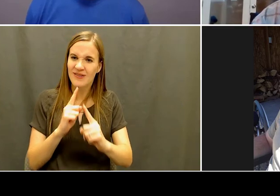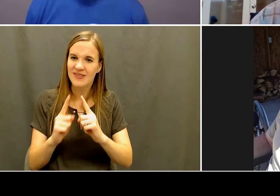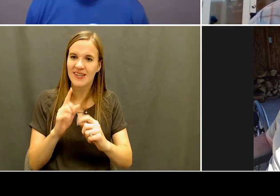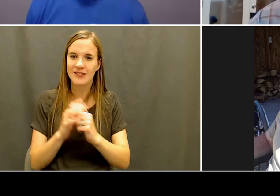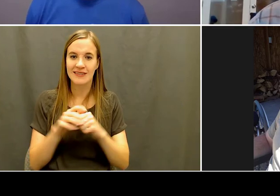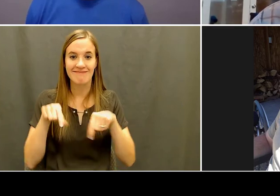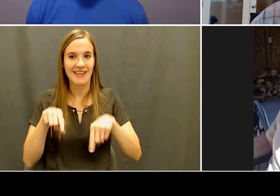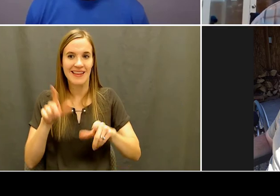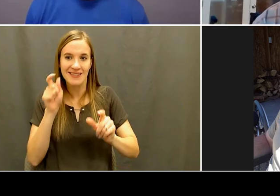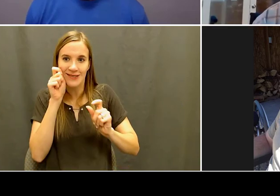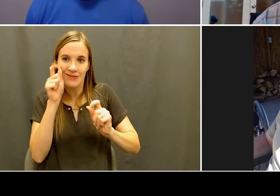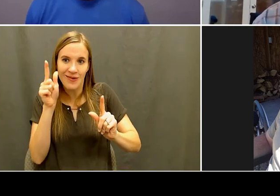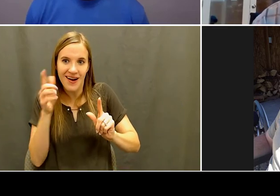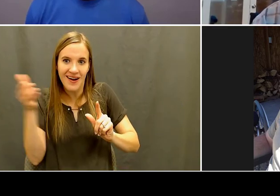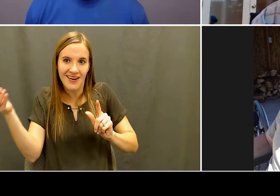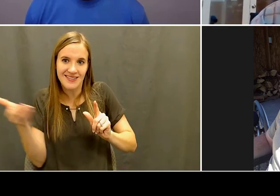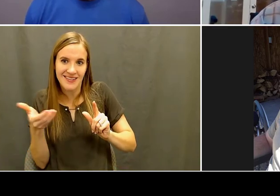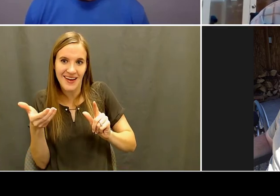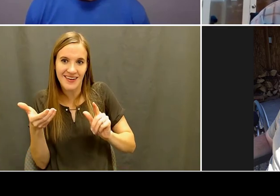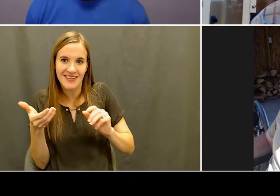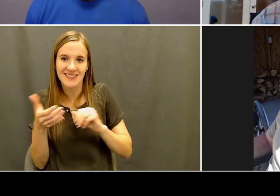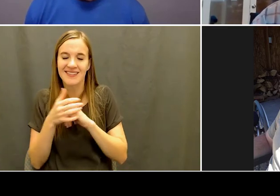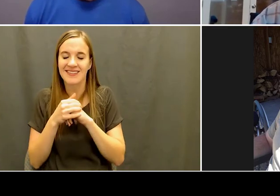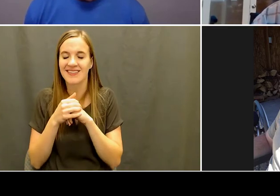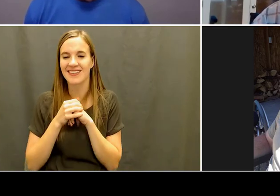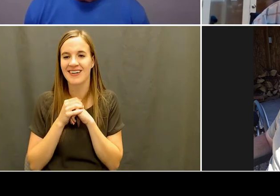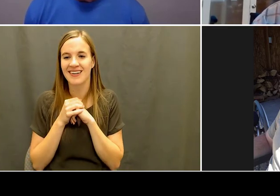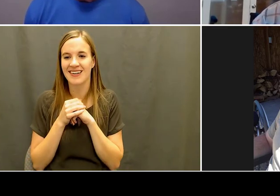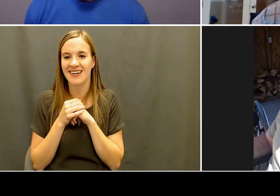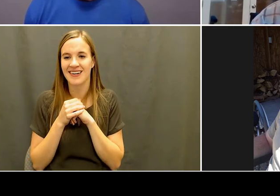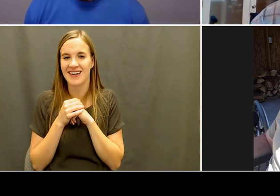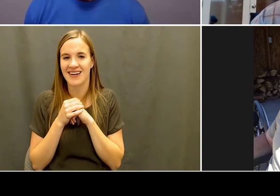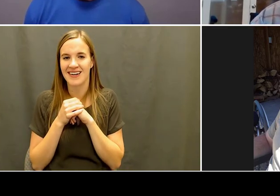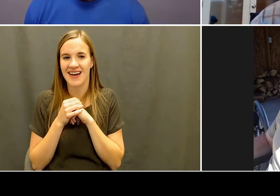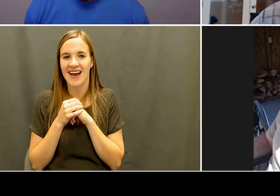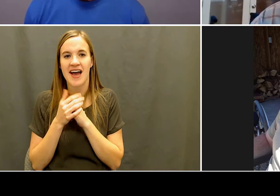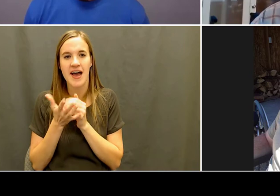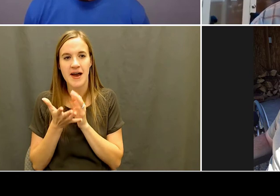surprise exchange. And keep an eye out for the other videos